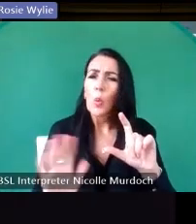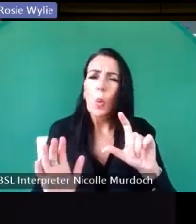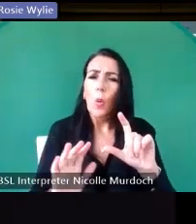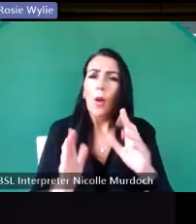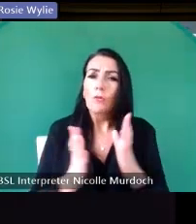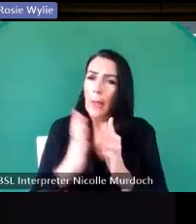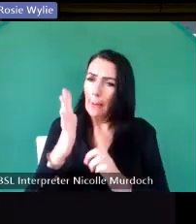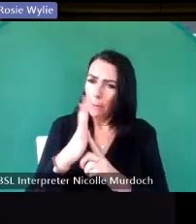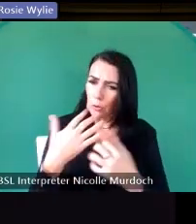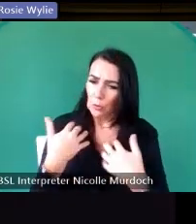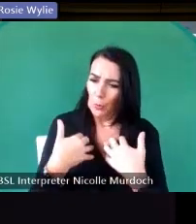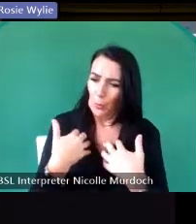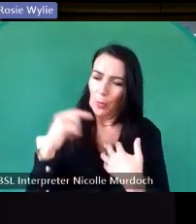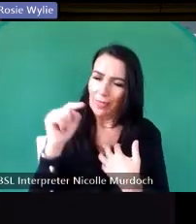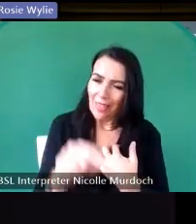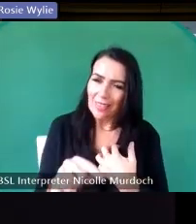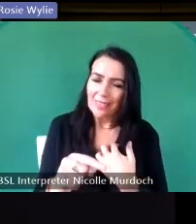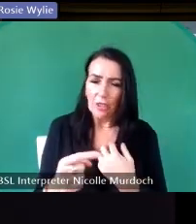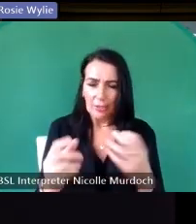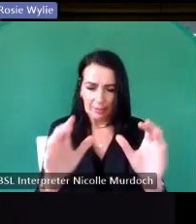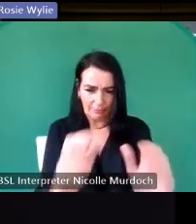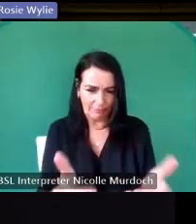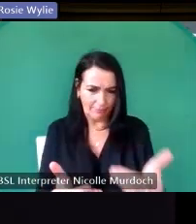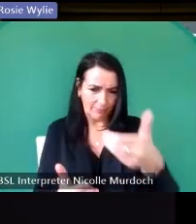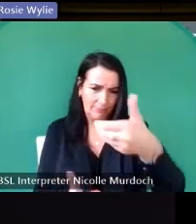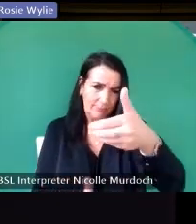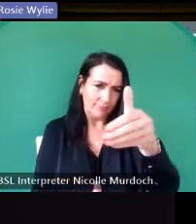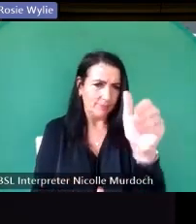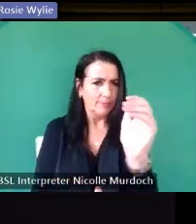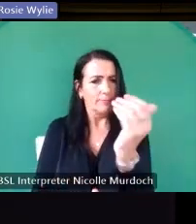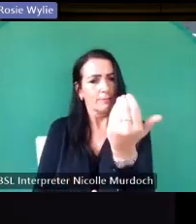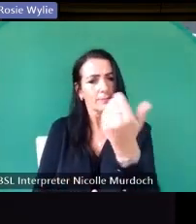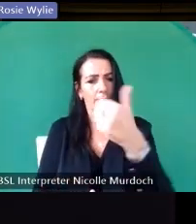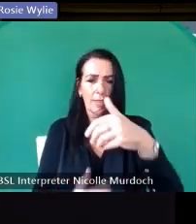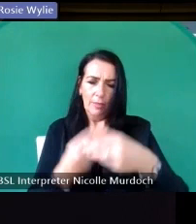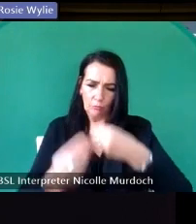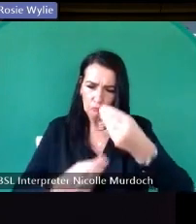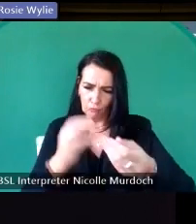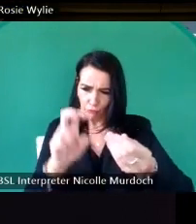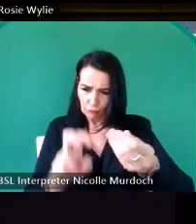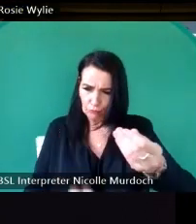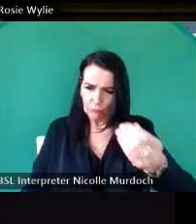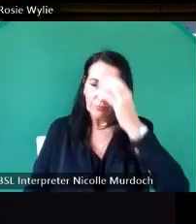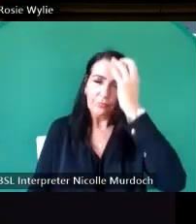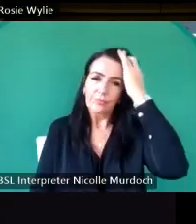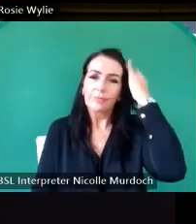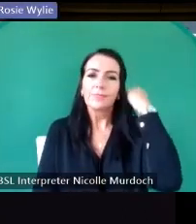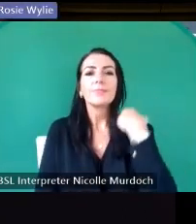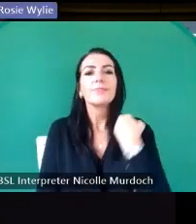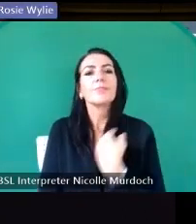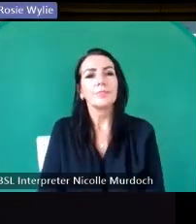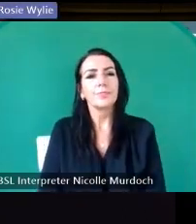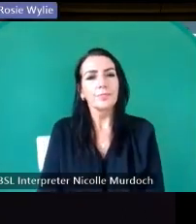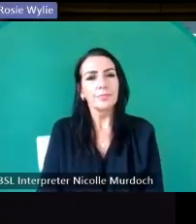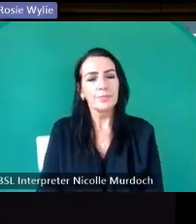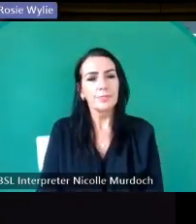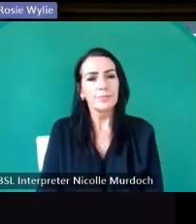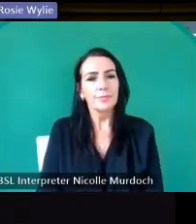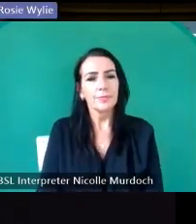thing just examine an object from all angles next slide please uh this is in a wick Church